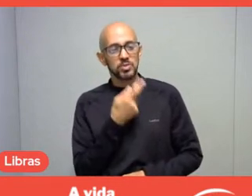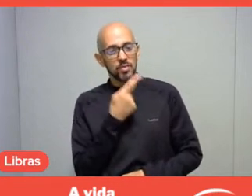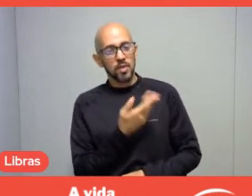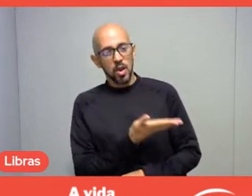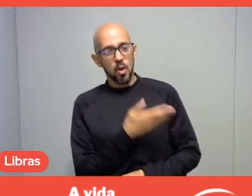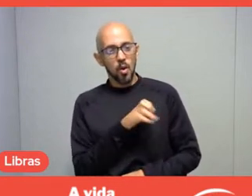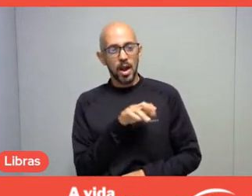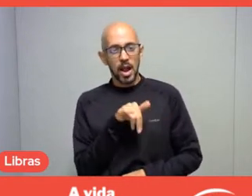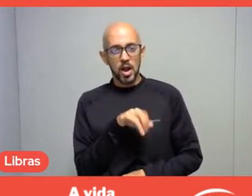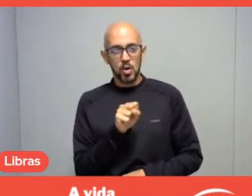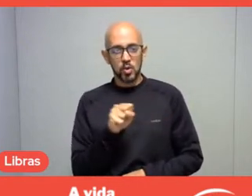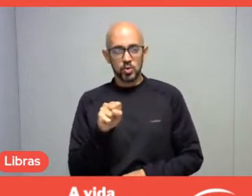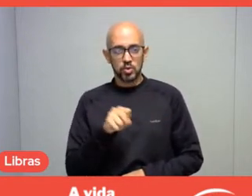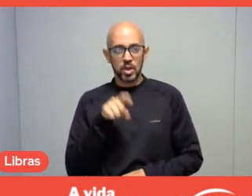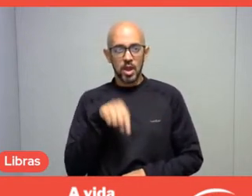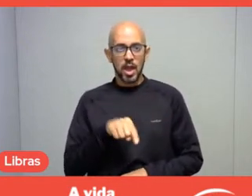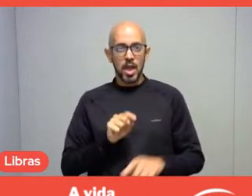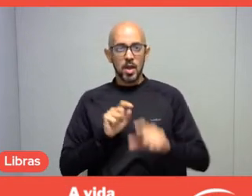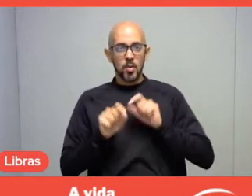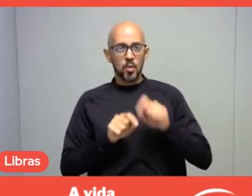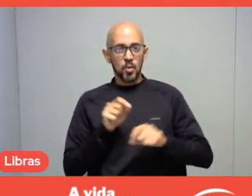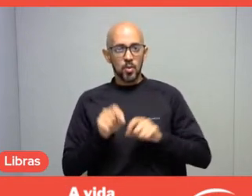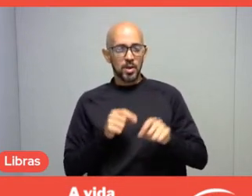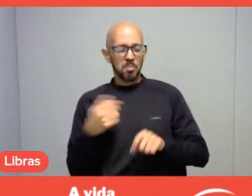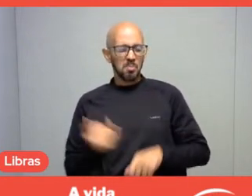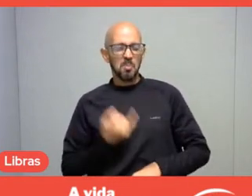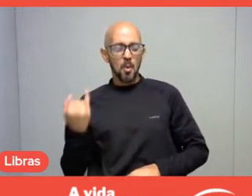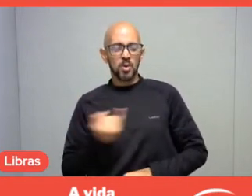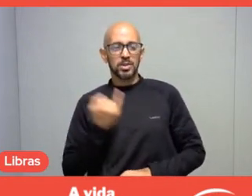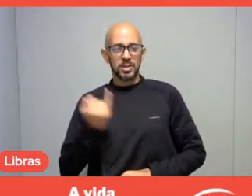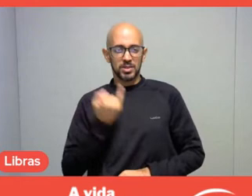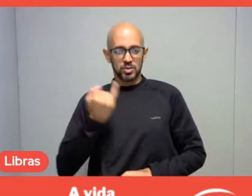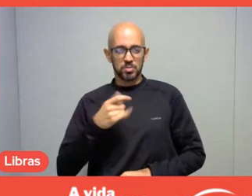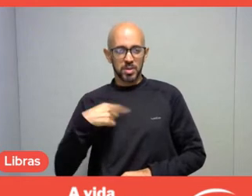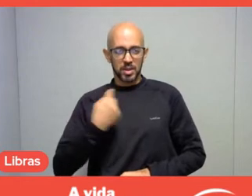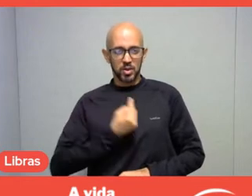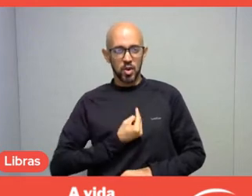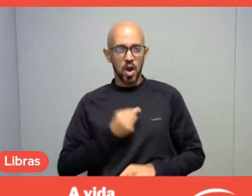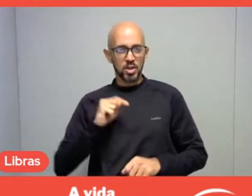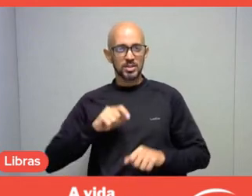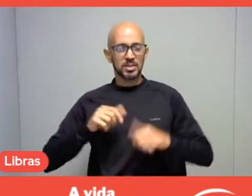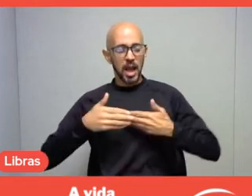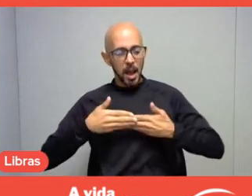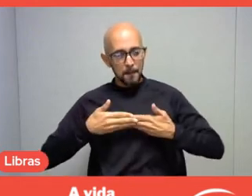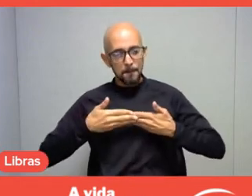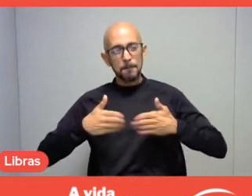are extremely important for us to open our horizons.